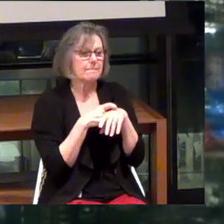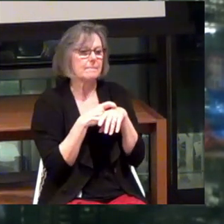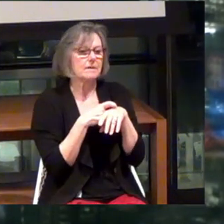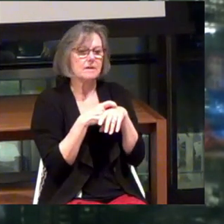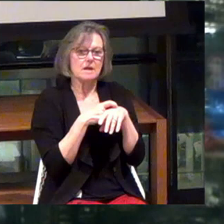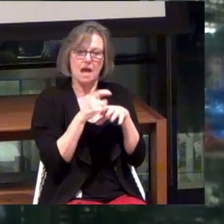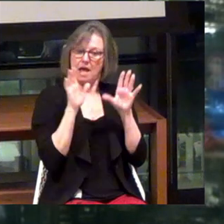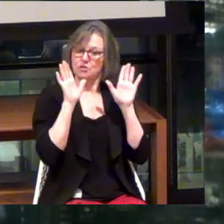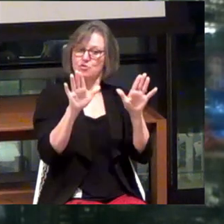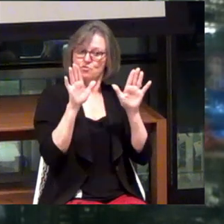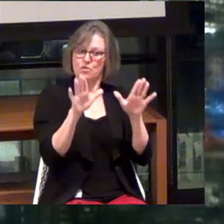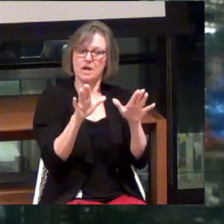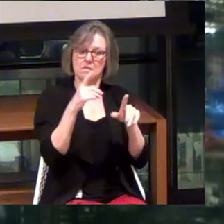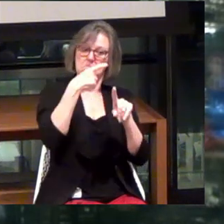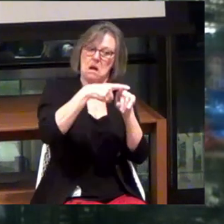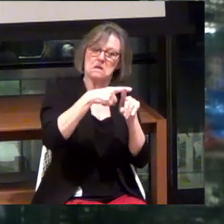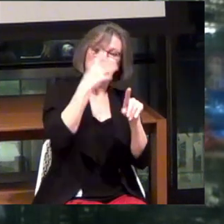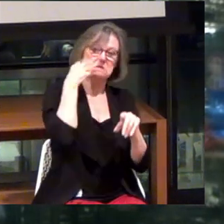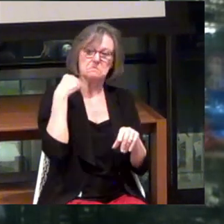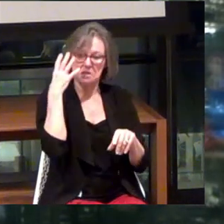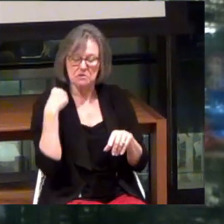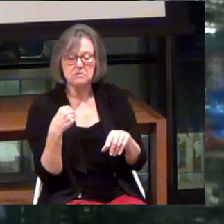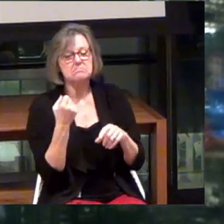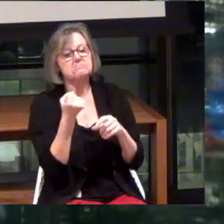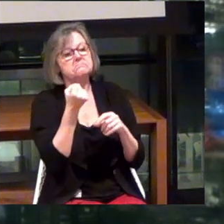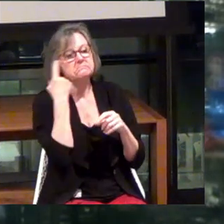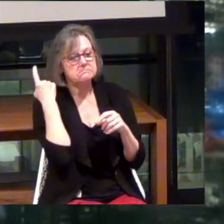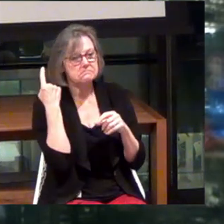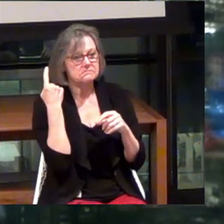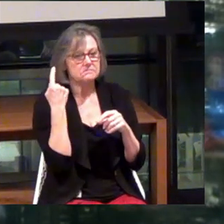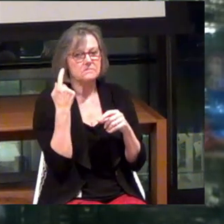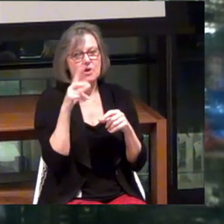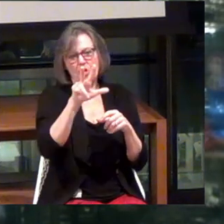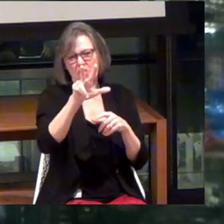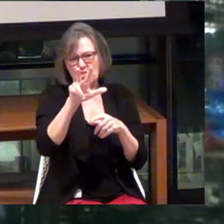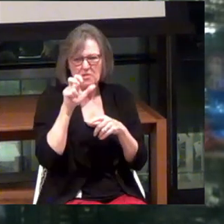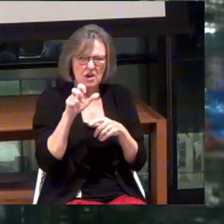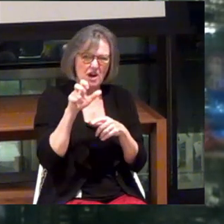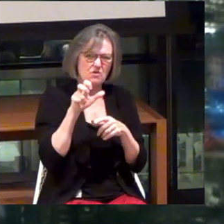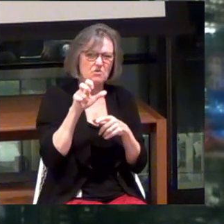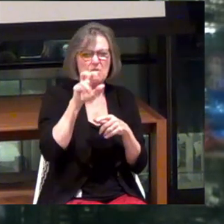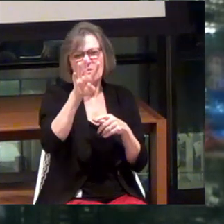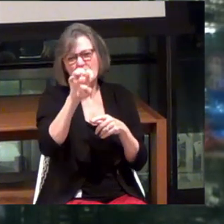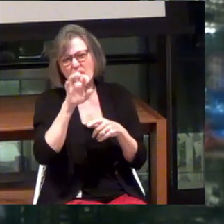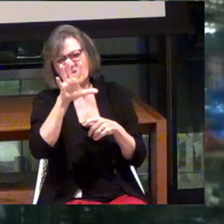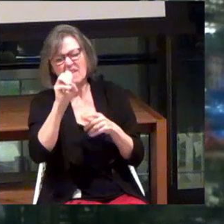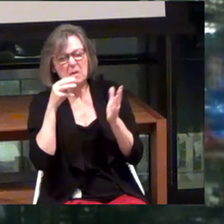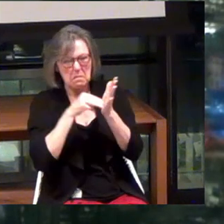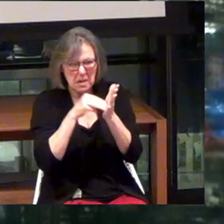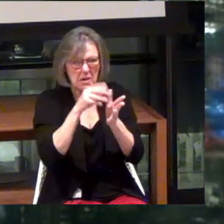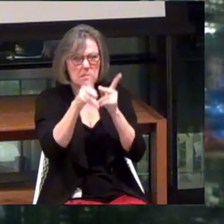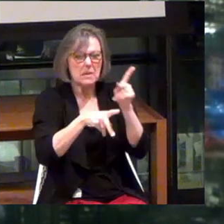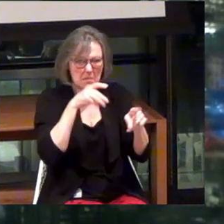great experience. And you know, you understand that if there's 300, 400, 500 million people in the world